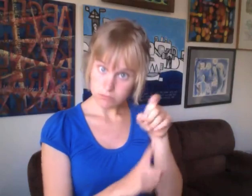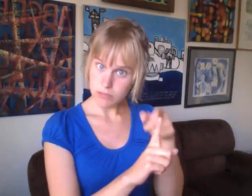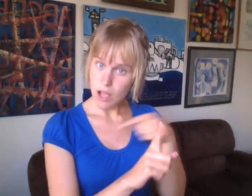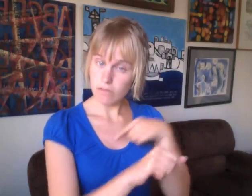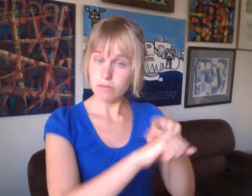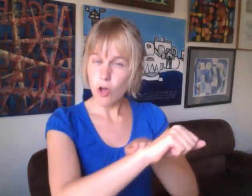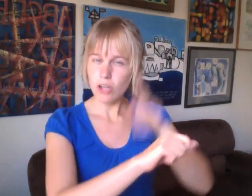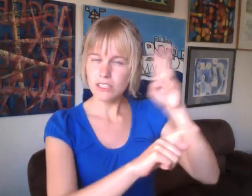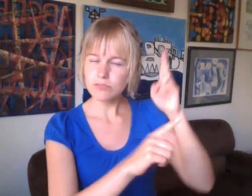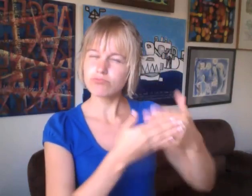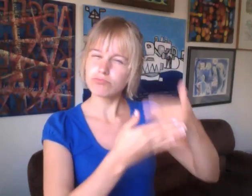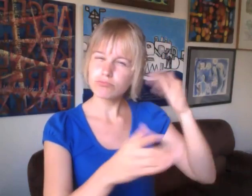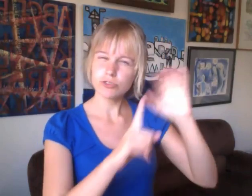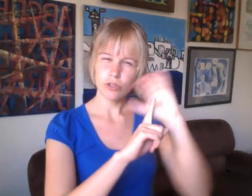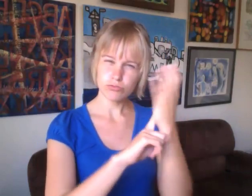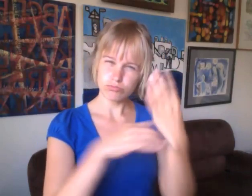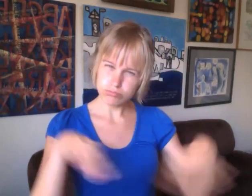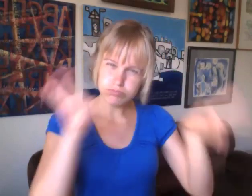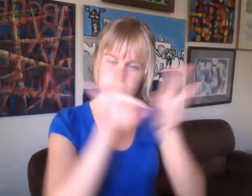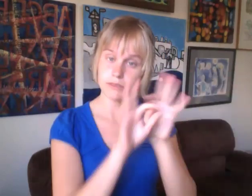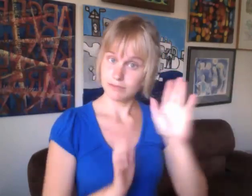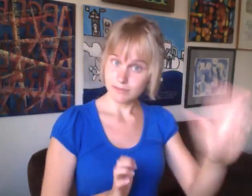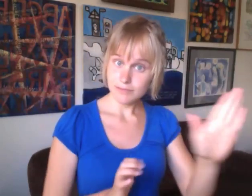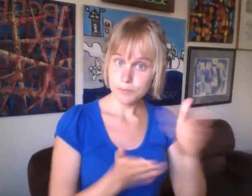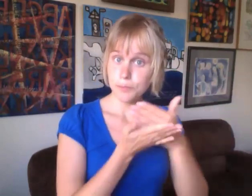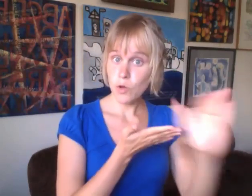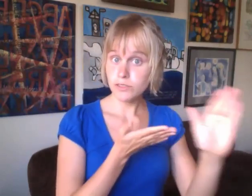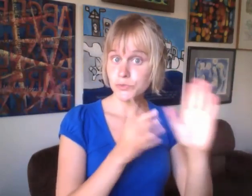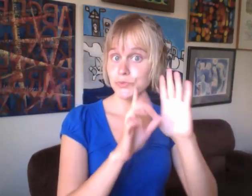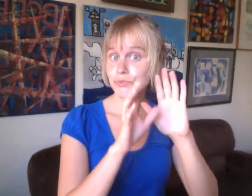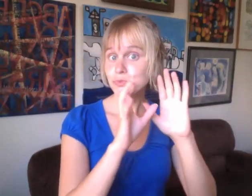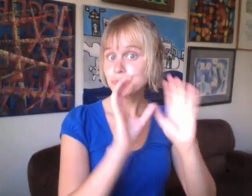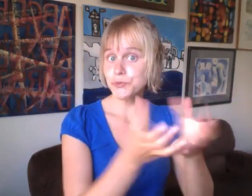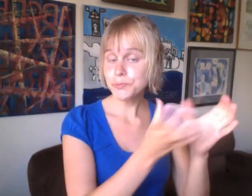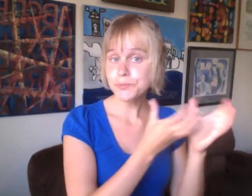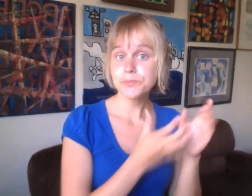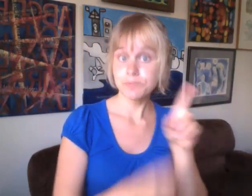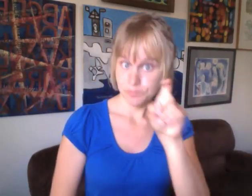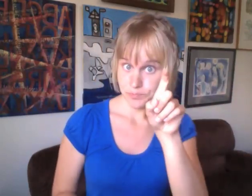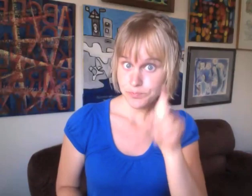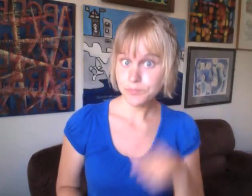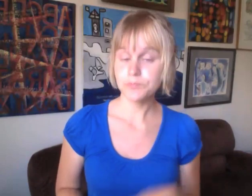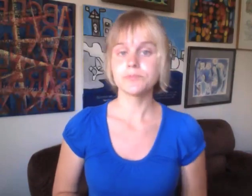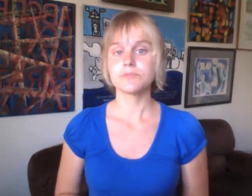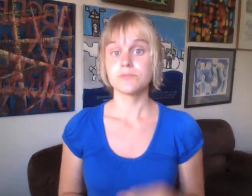...are culturally significant products belonging to marginalized groups.